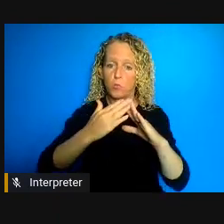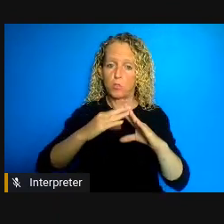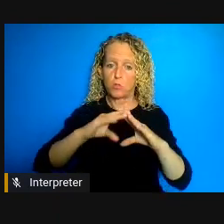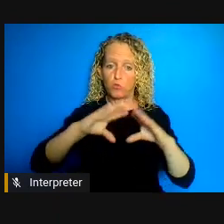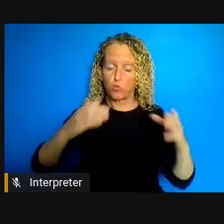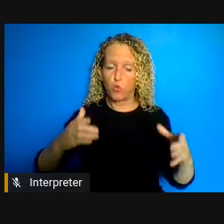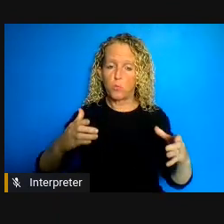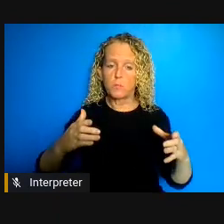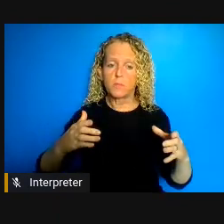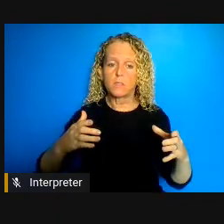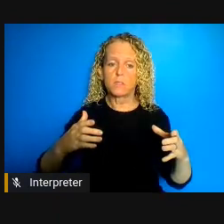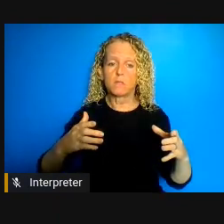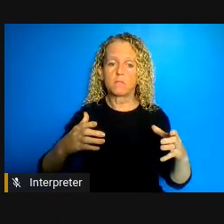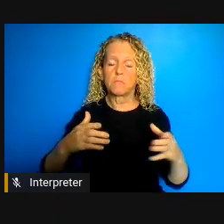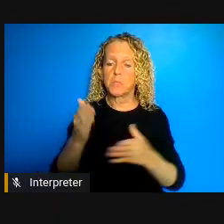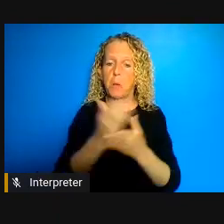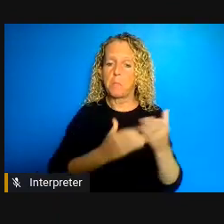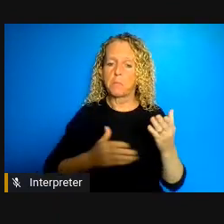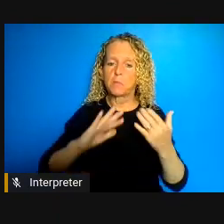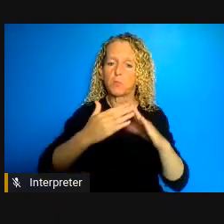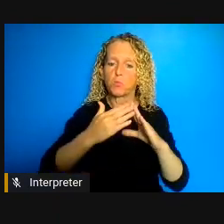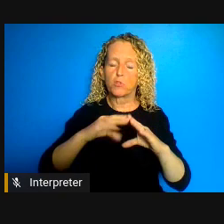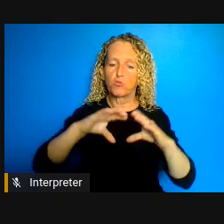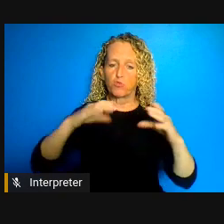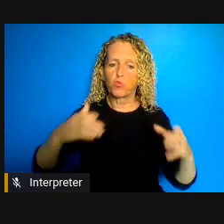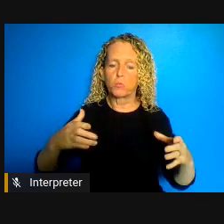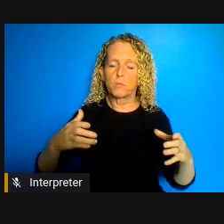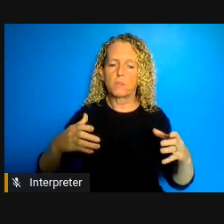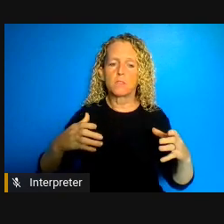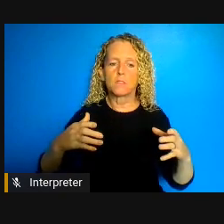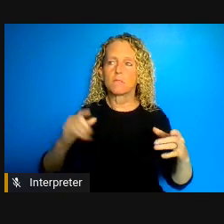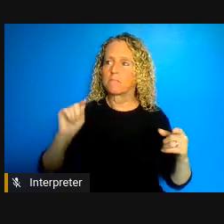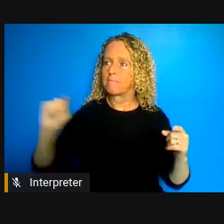community groups in ways all to you know respond to this